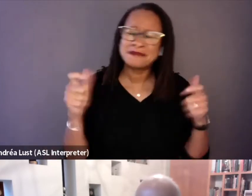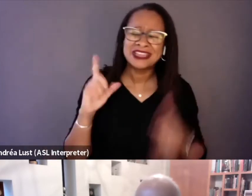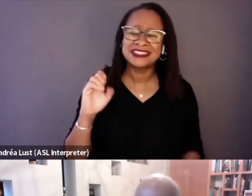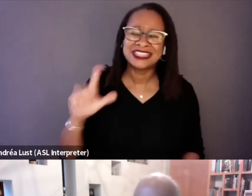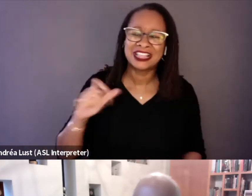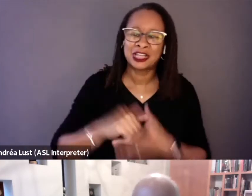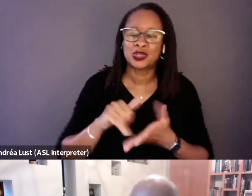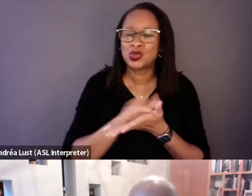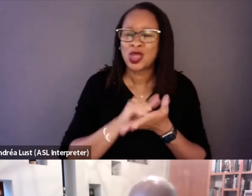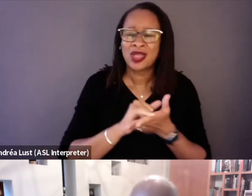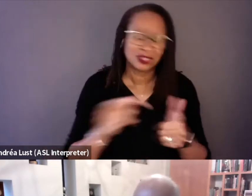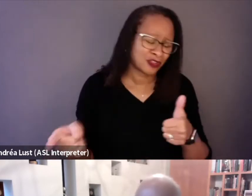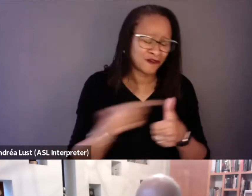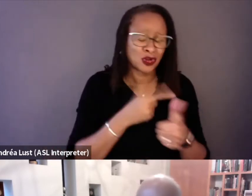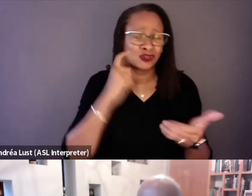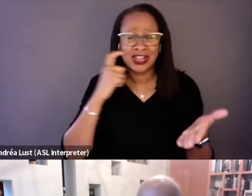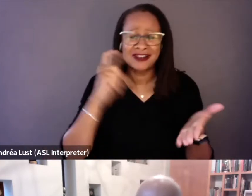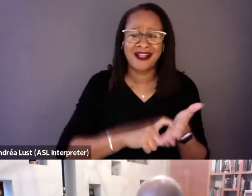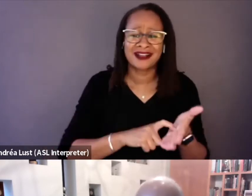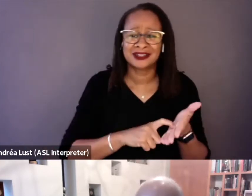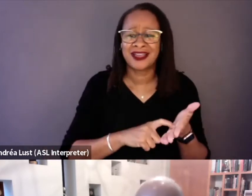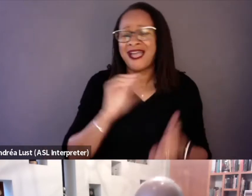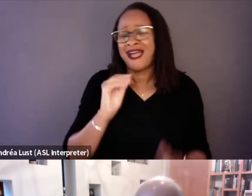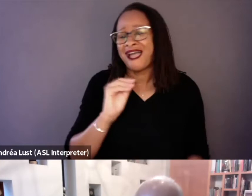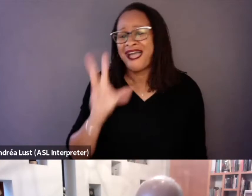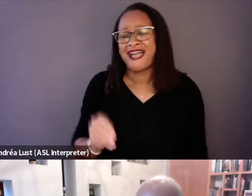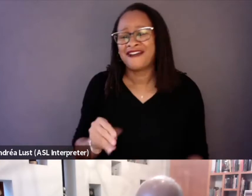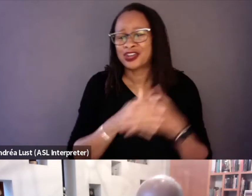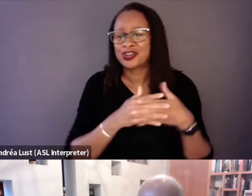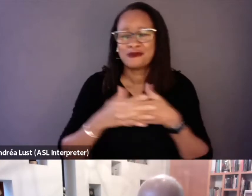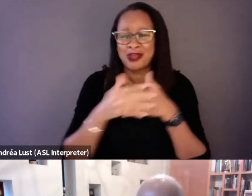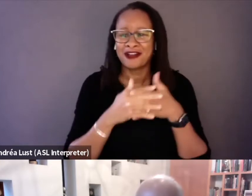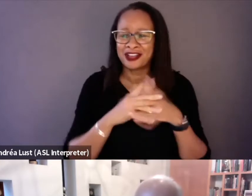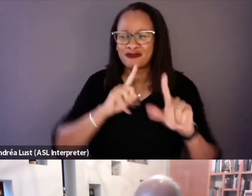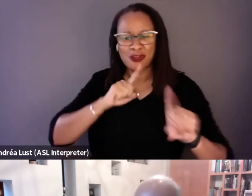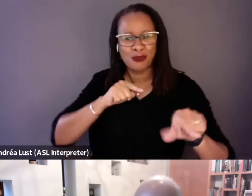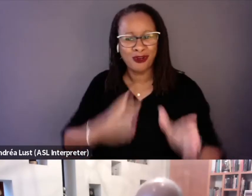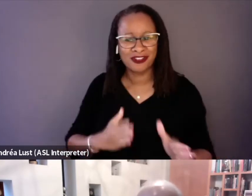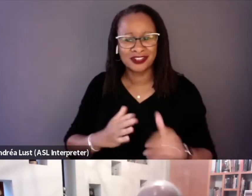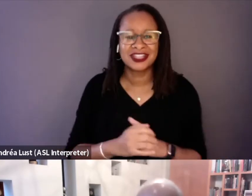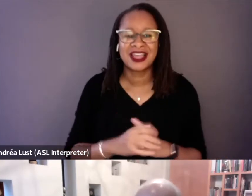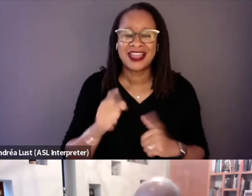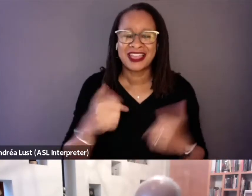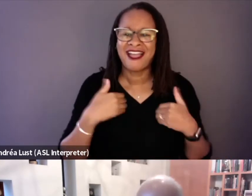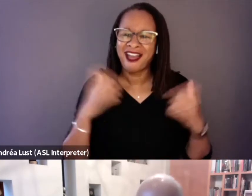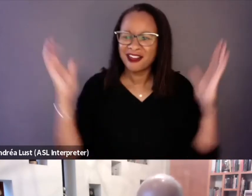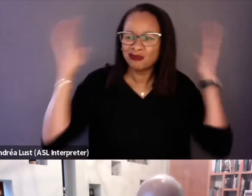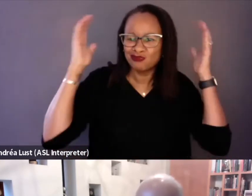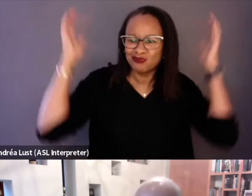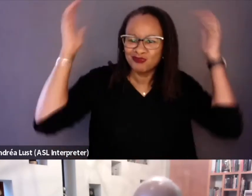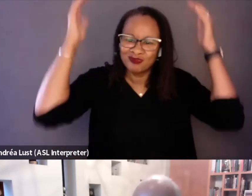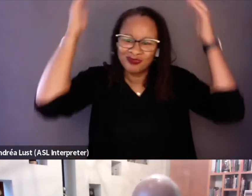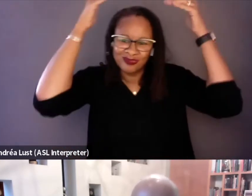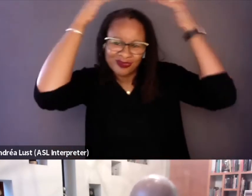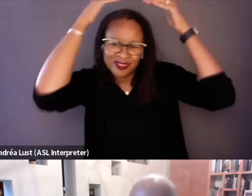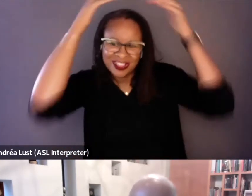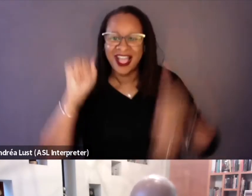recognizable African-American reporters, and he had an Afro, and he was always dressed,